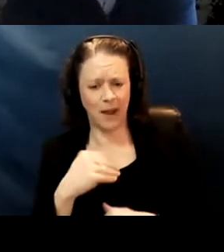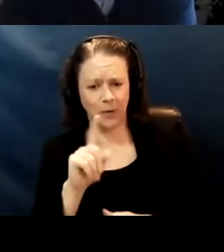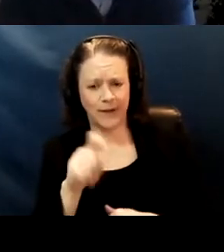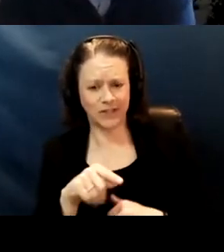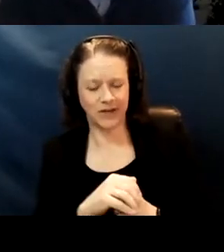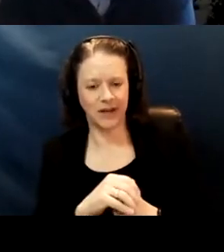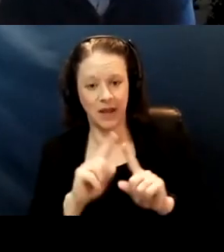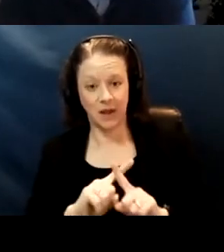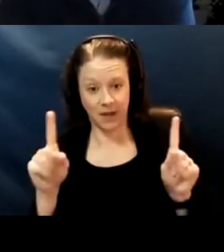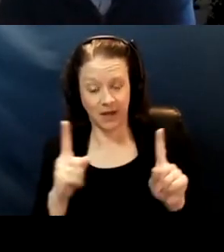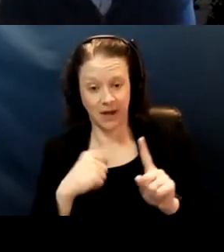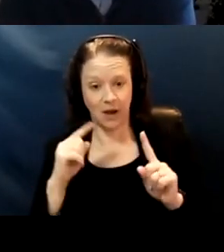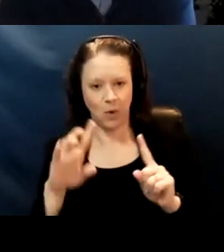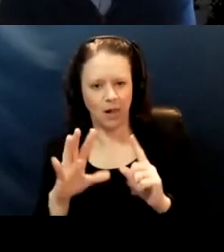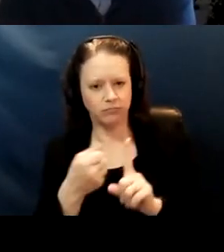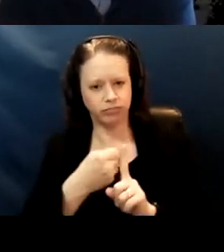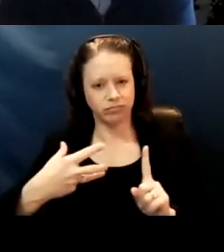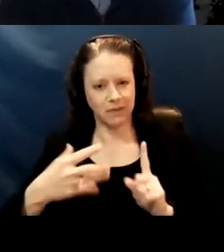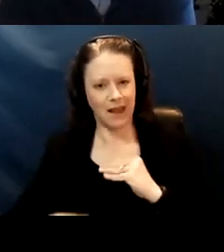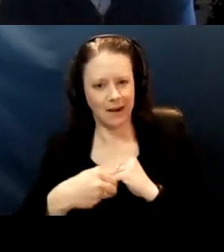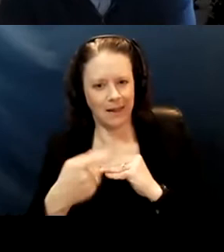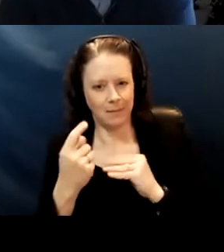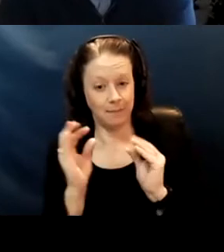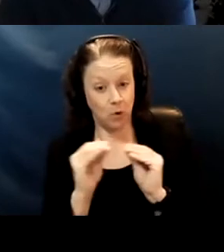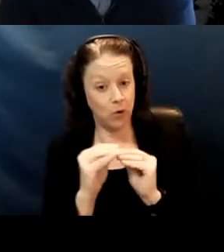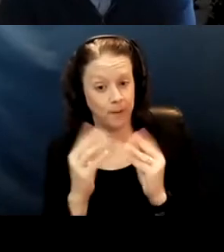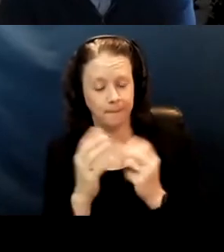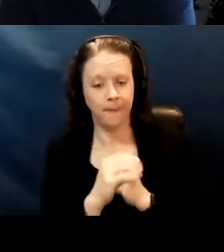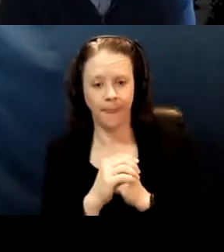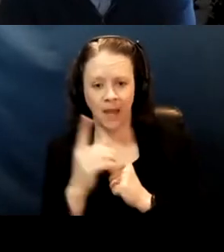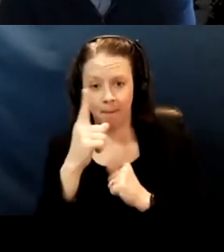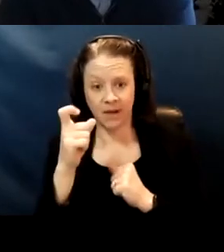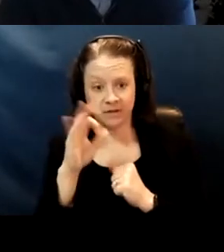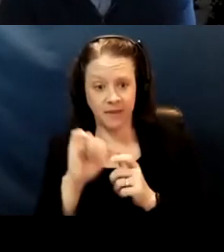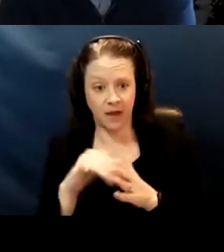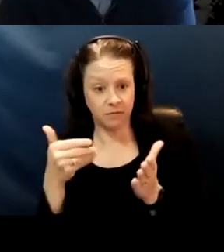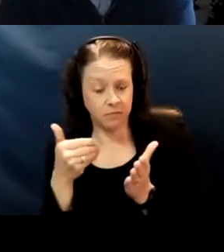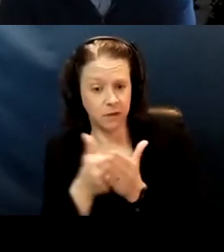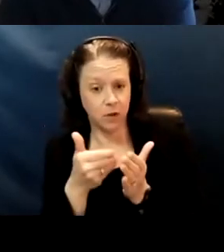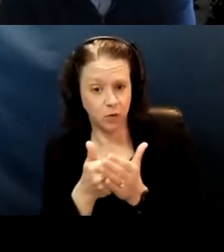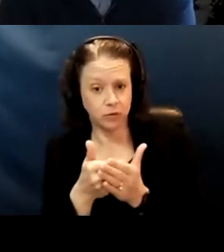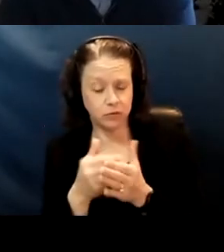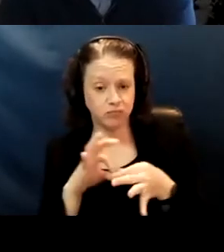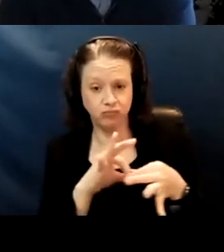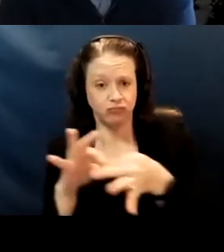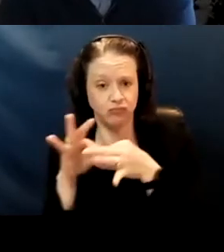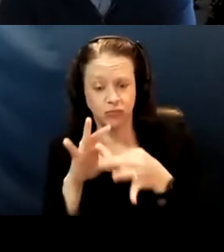But I'm gonna advance on it a little bit. And because of that close-knit, very bonded work